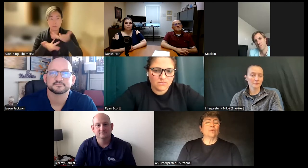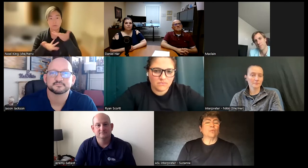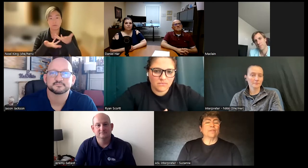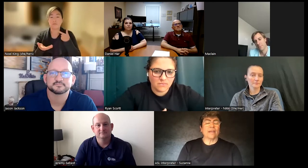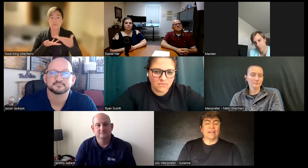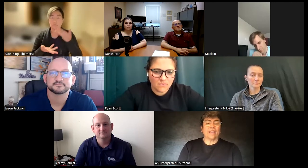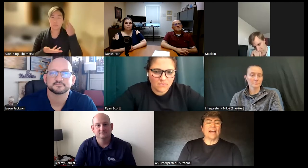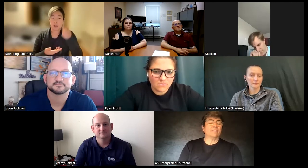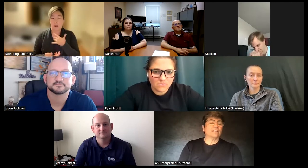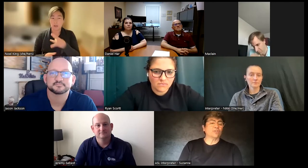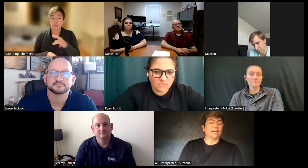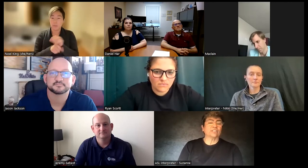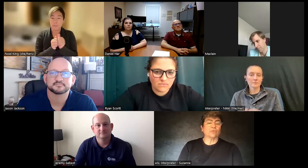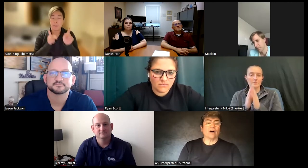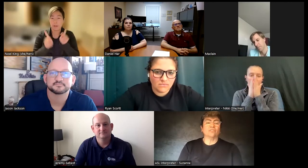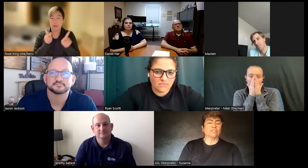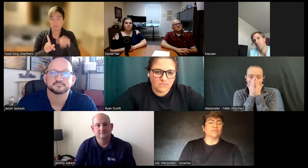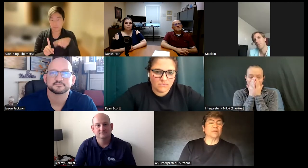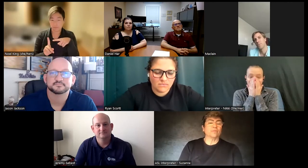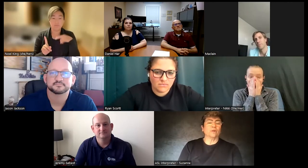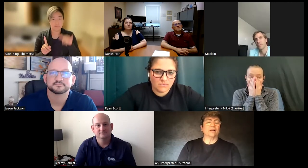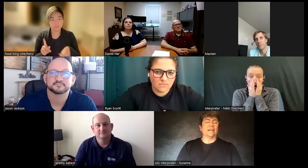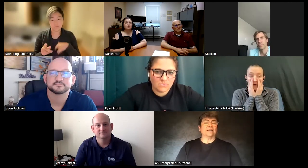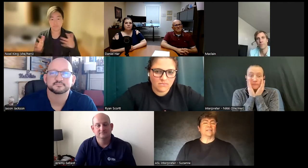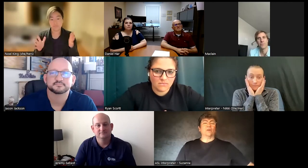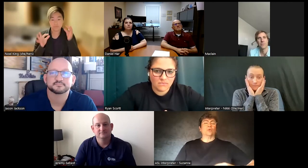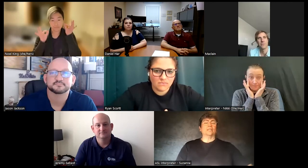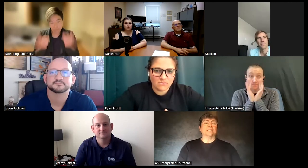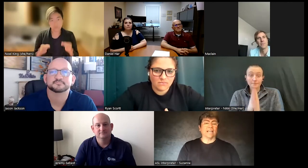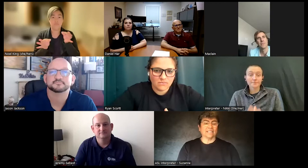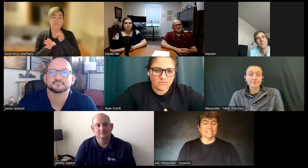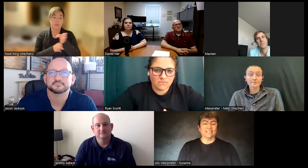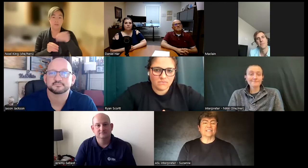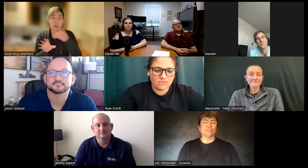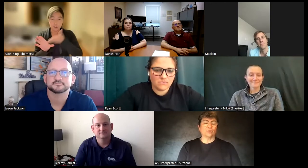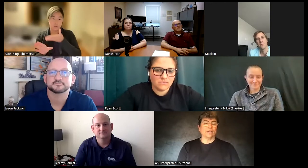um with and had interactions with all sorts of people and I really liked doing